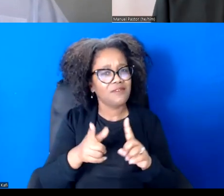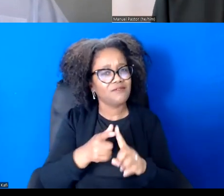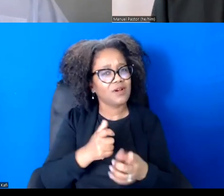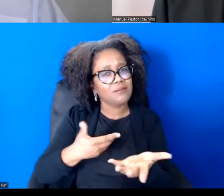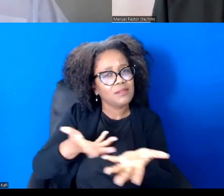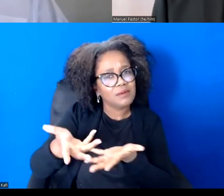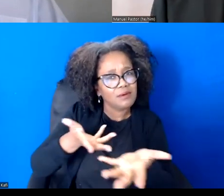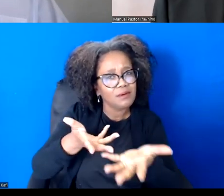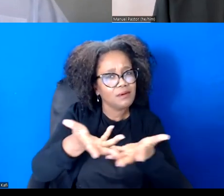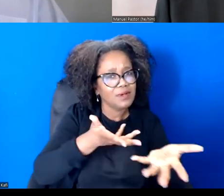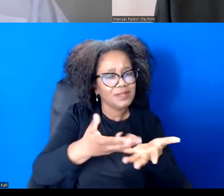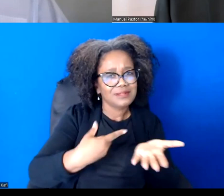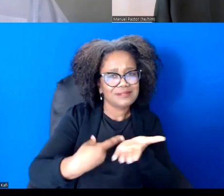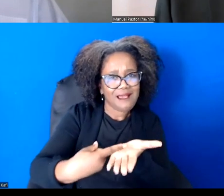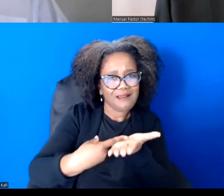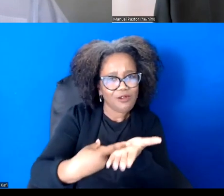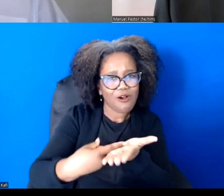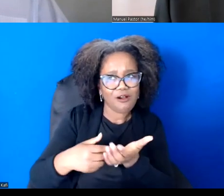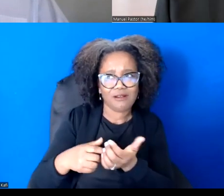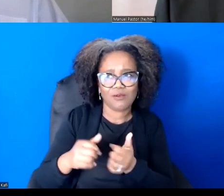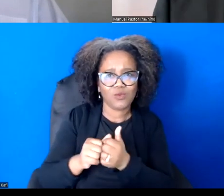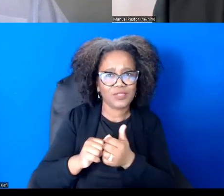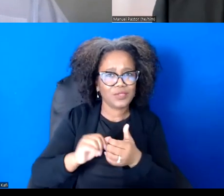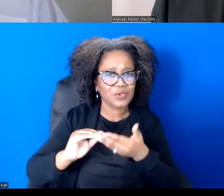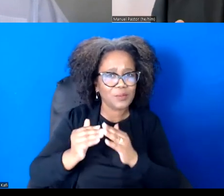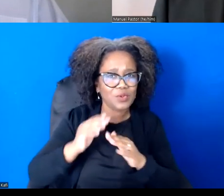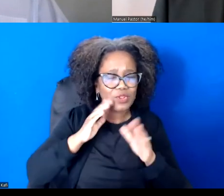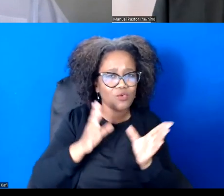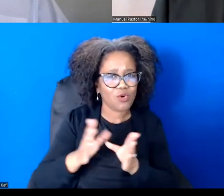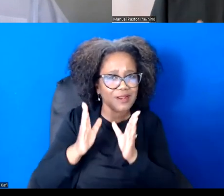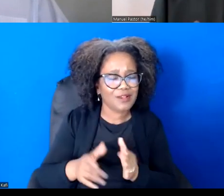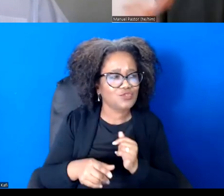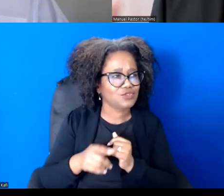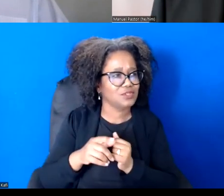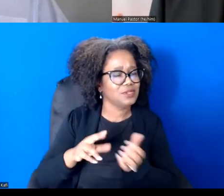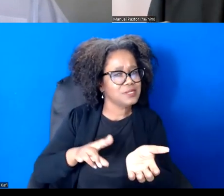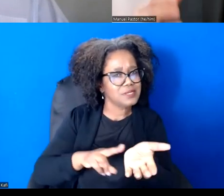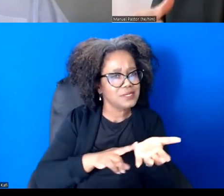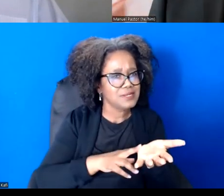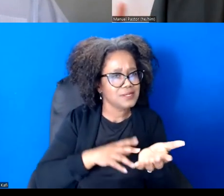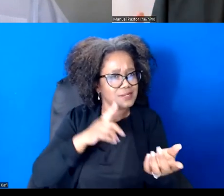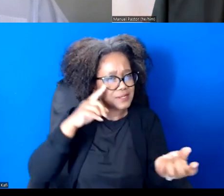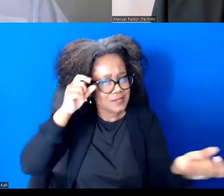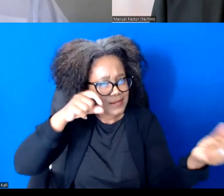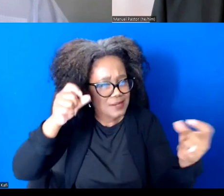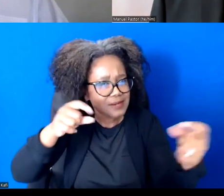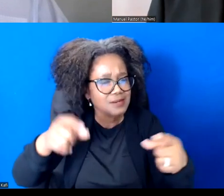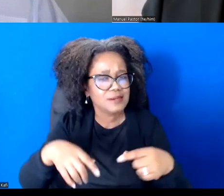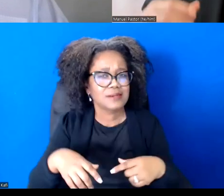We decided to go for focus groups around the state to say, Well, what would be an economic program?